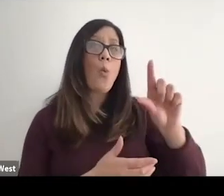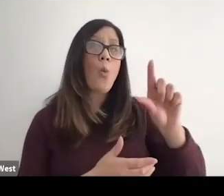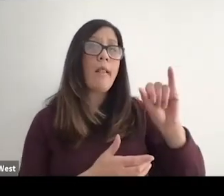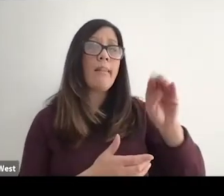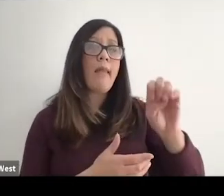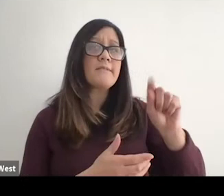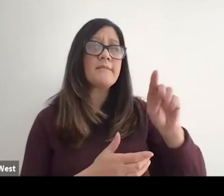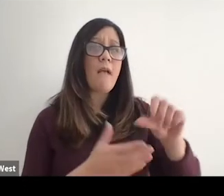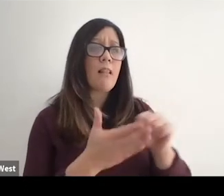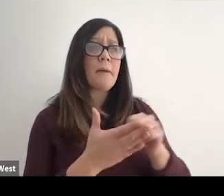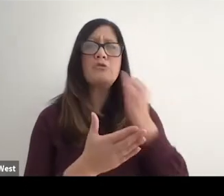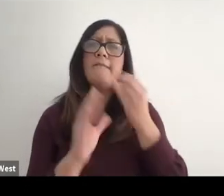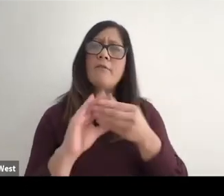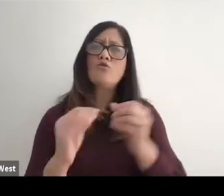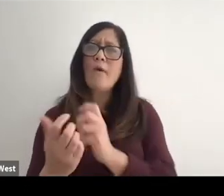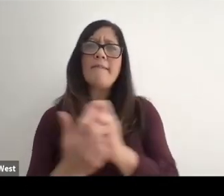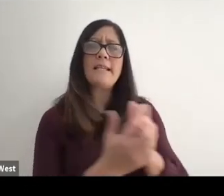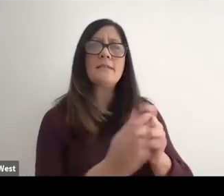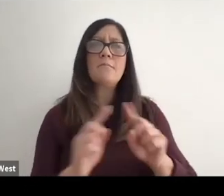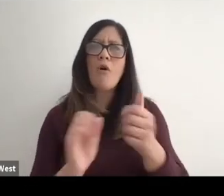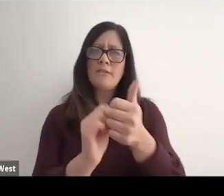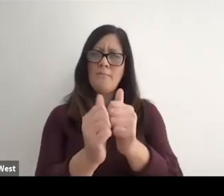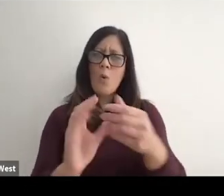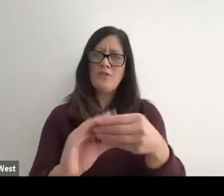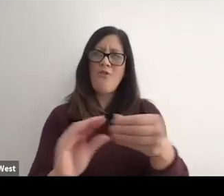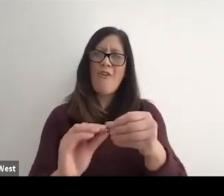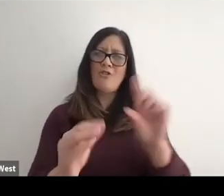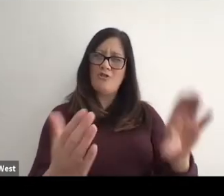if that's where the story fits. But we're talking about a sports store.